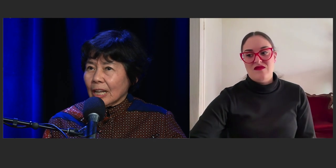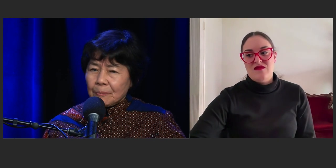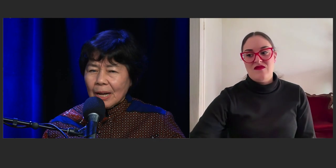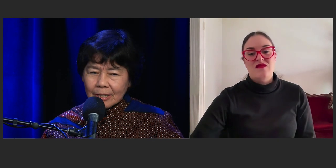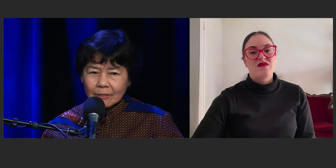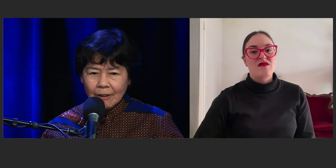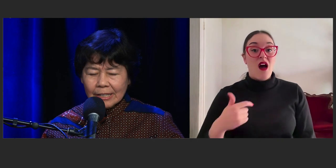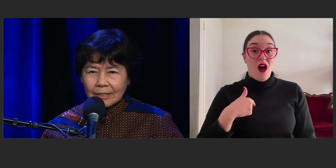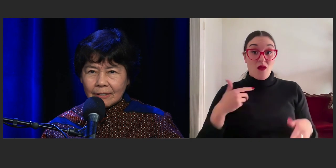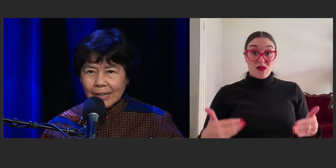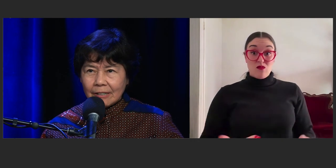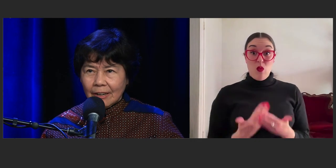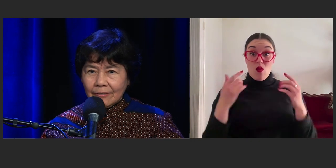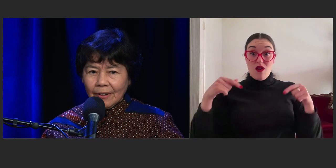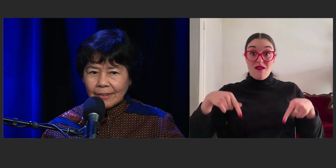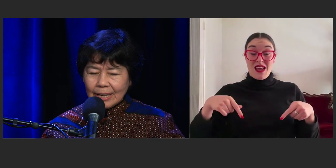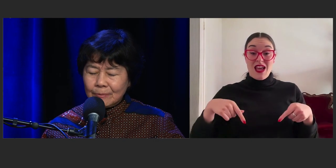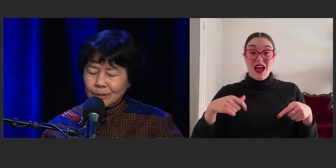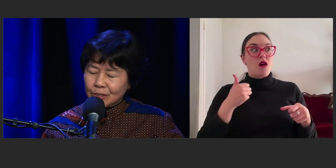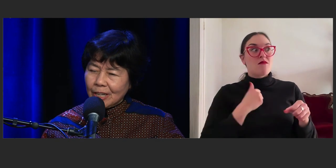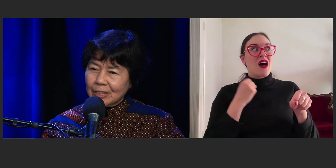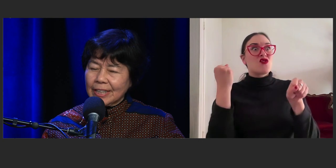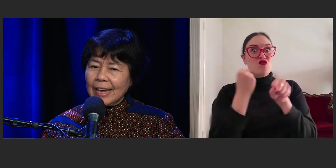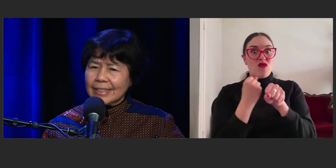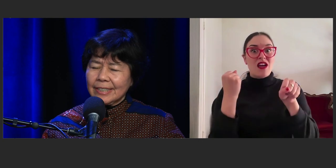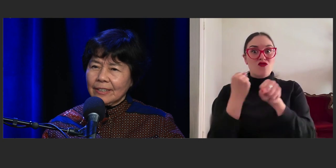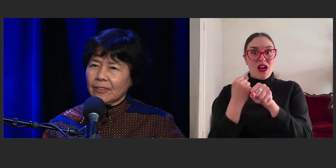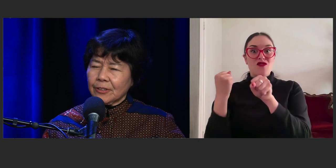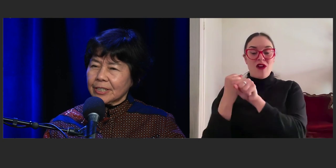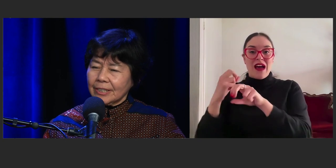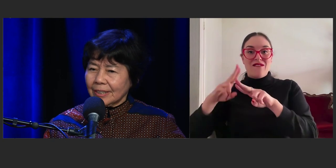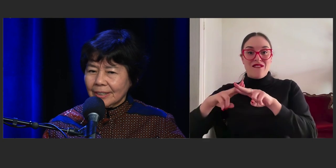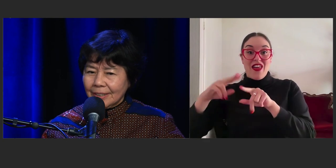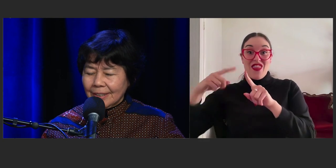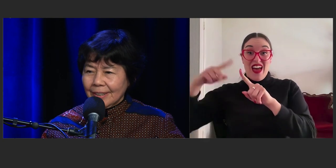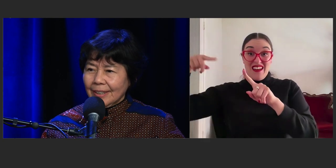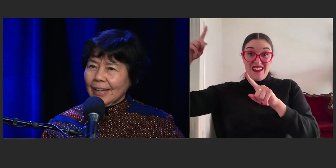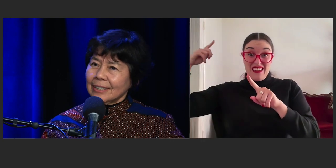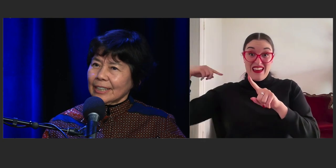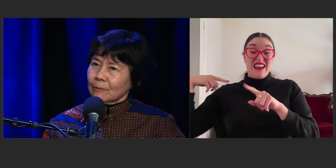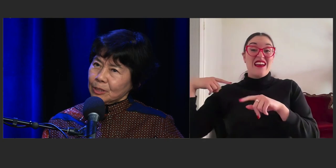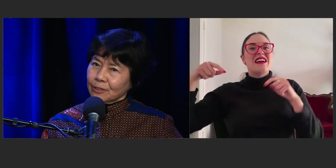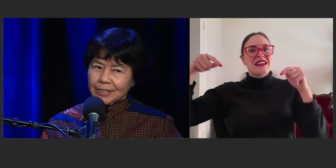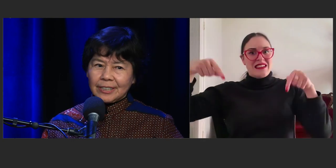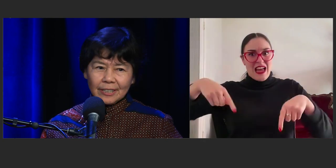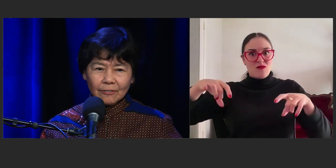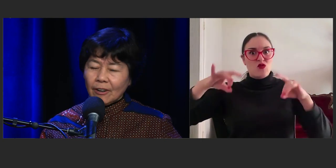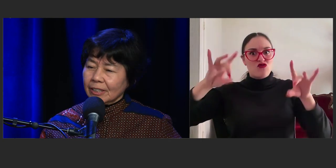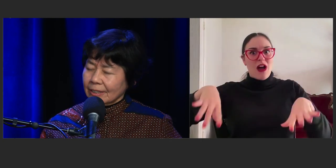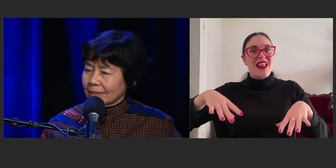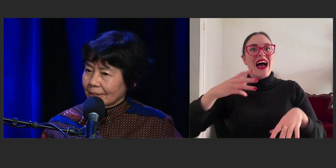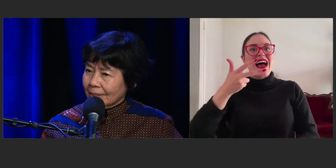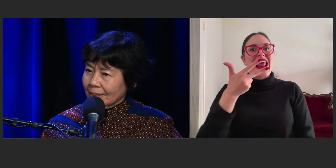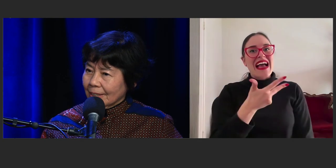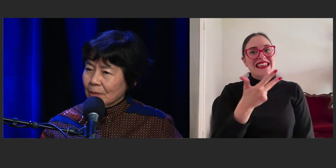like my great-great-grandfather came to Australia in 1830 and yet I'm still considered a foreigner,